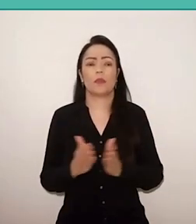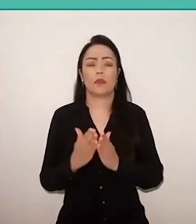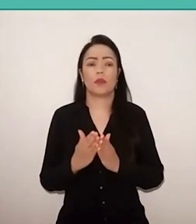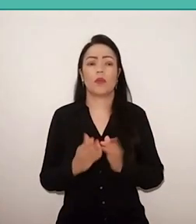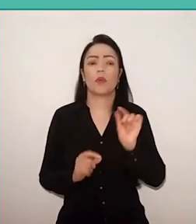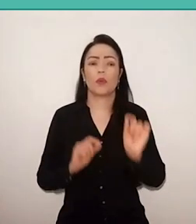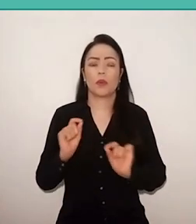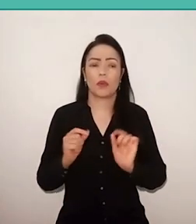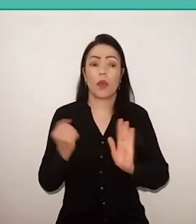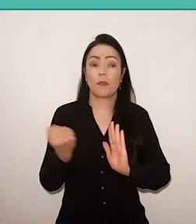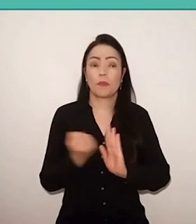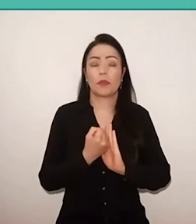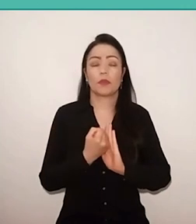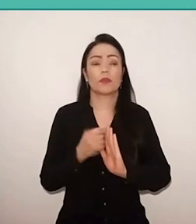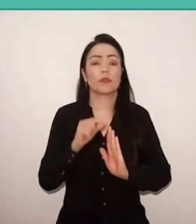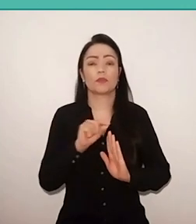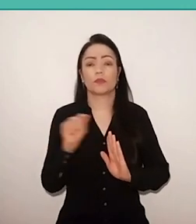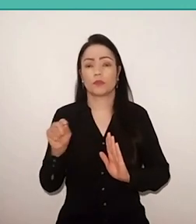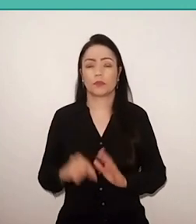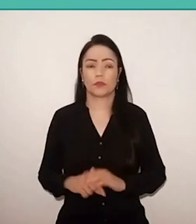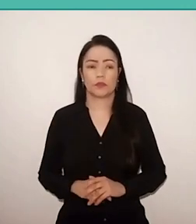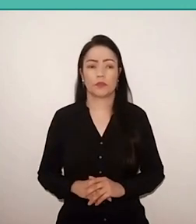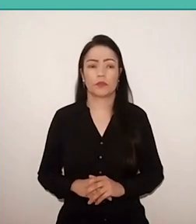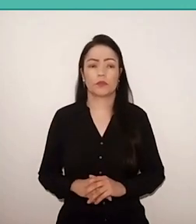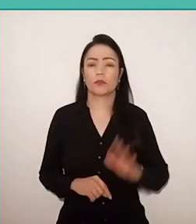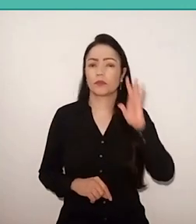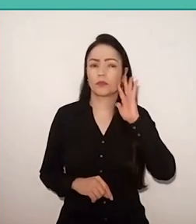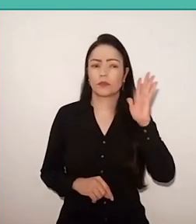because, in Paulo's thought, it's life, it's practice,